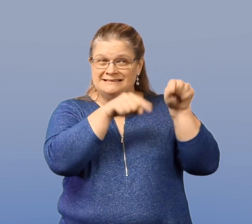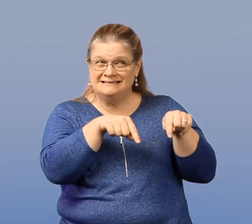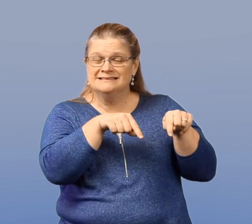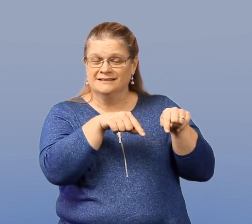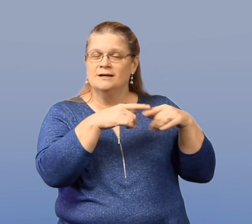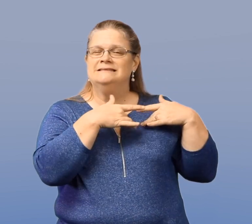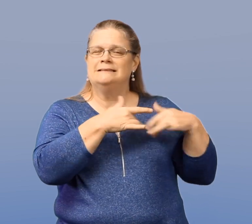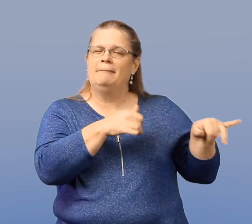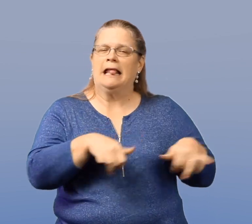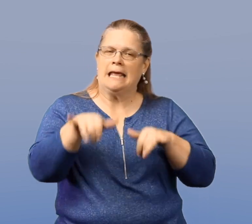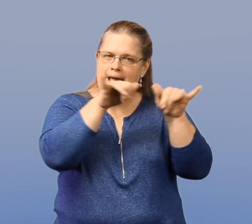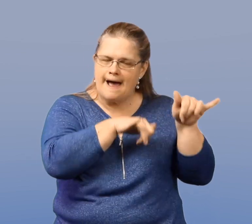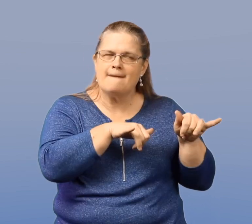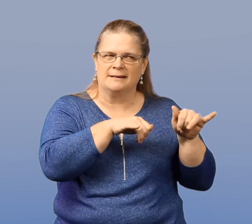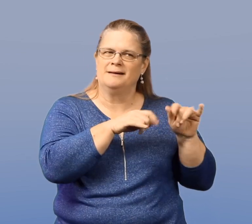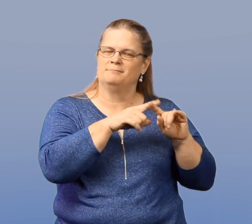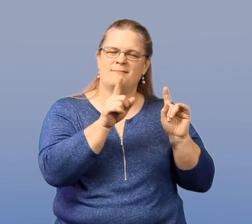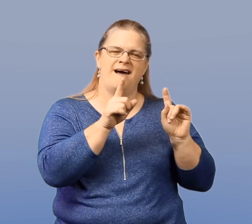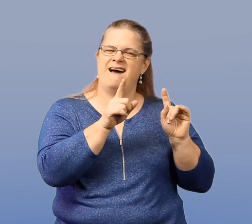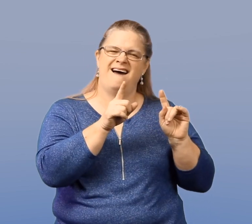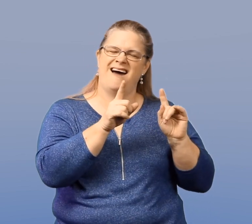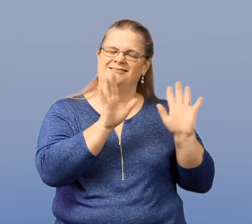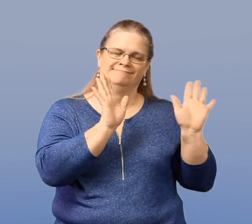Those myths are common but should be dispelled.